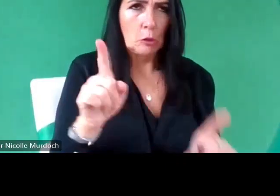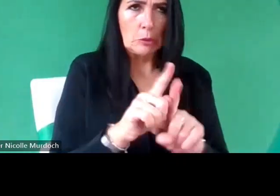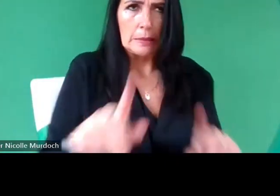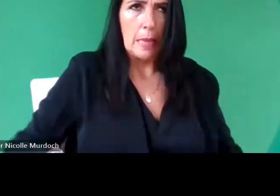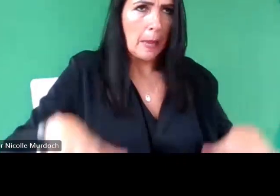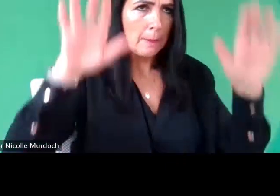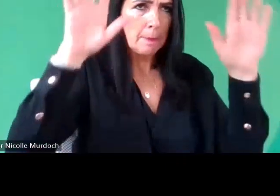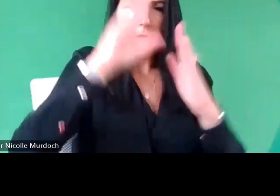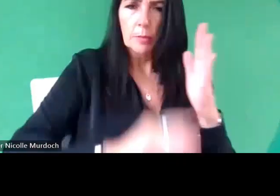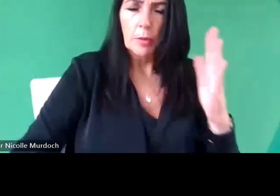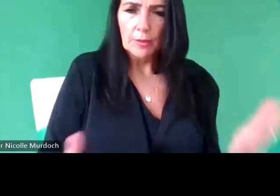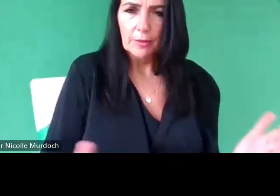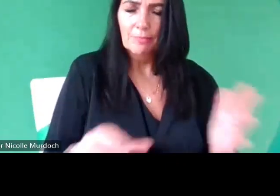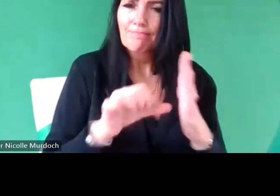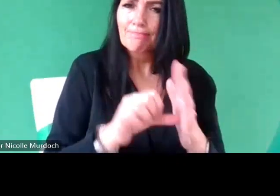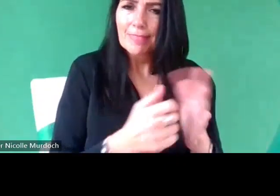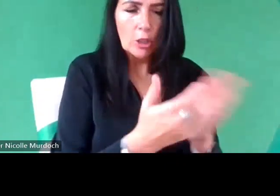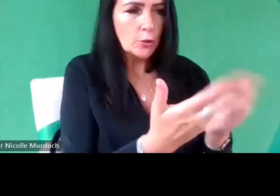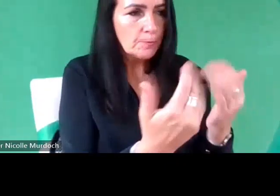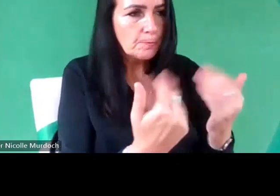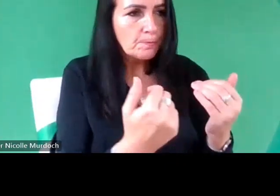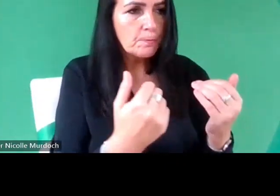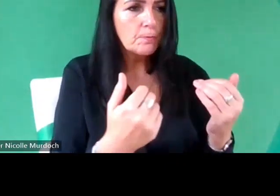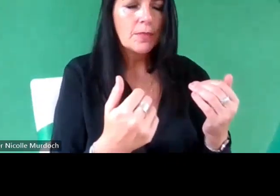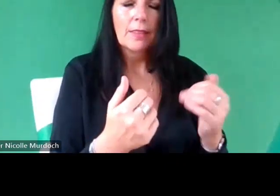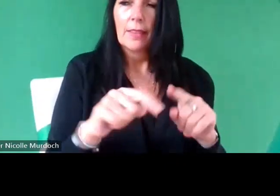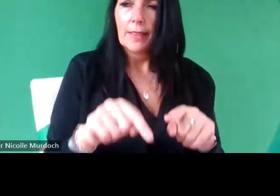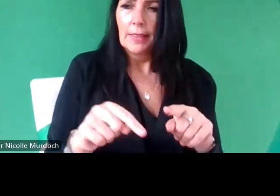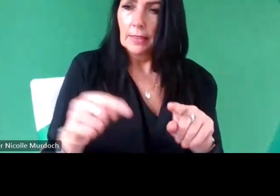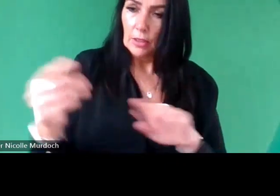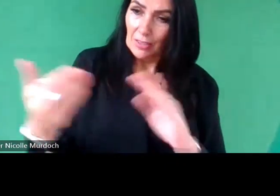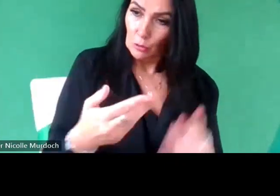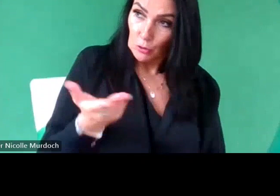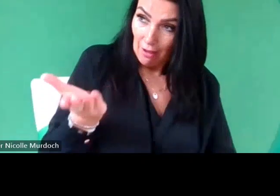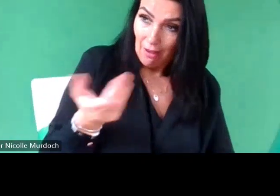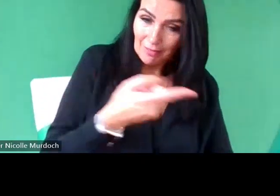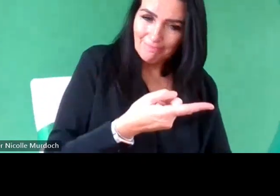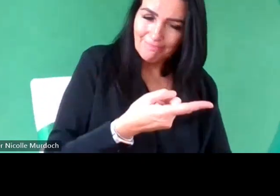when you're introducing somebody um and again I just want to be dropping the titles because you